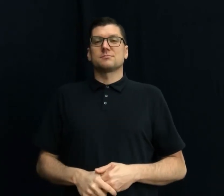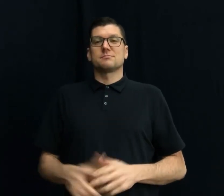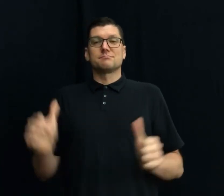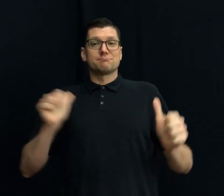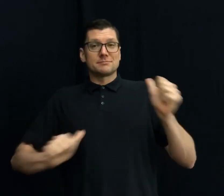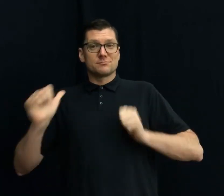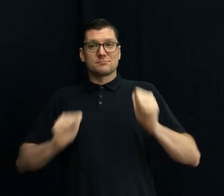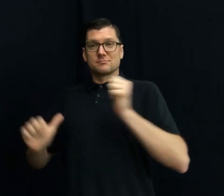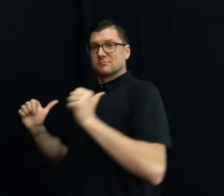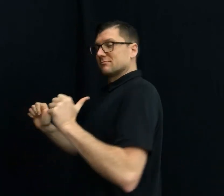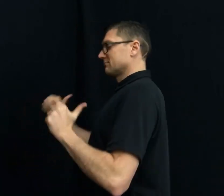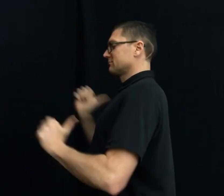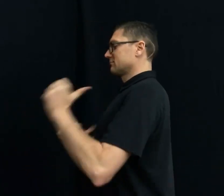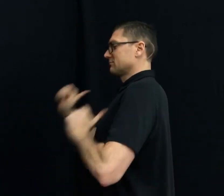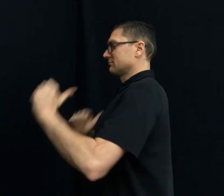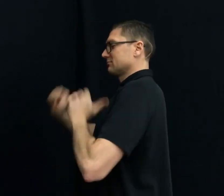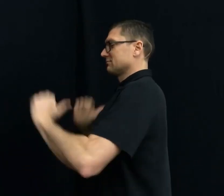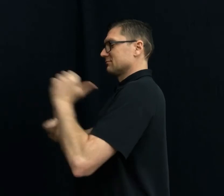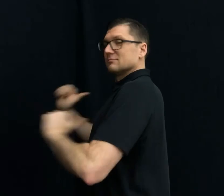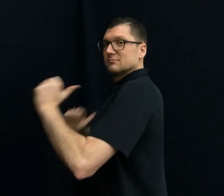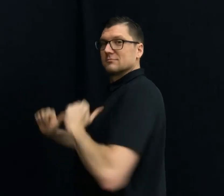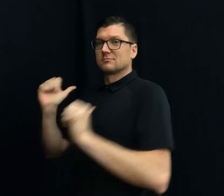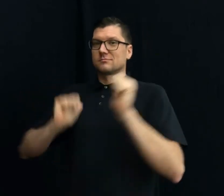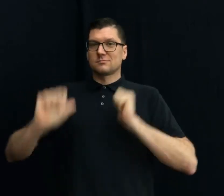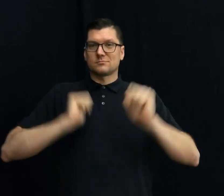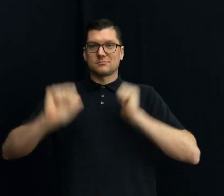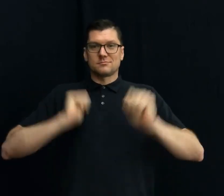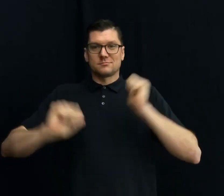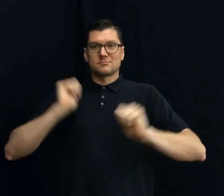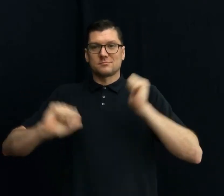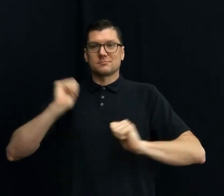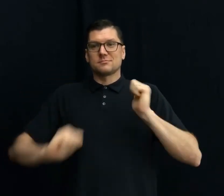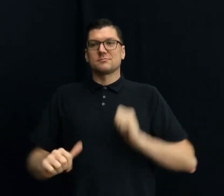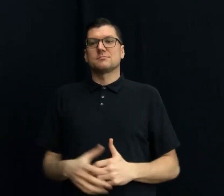THEATRE/DRAMA